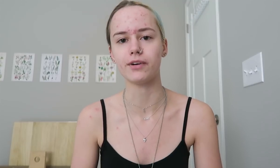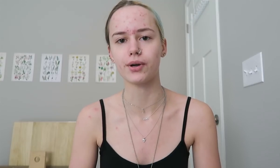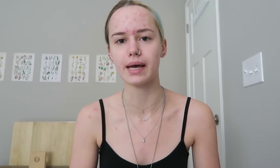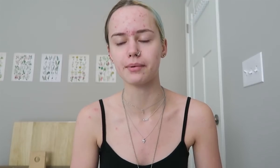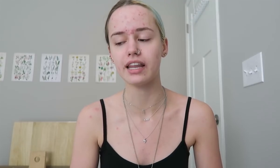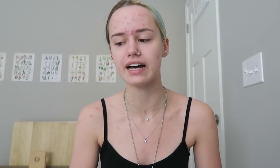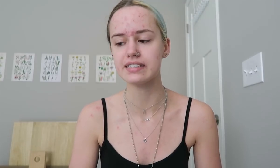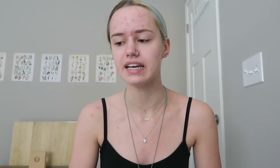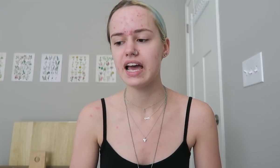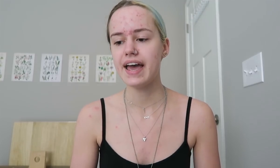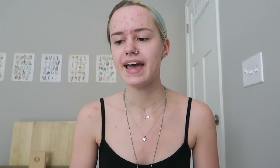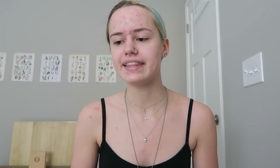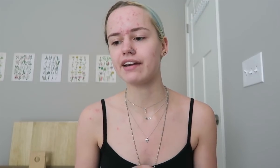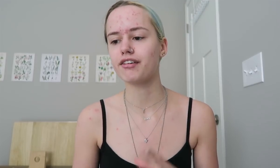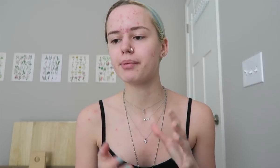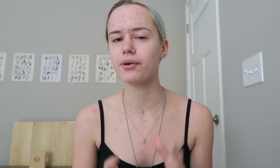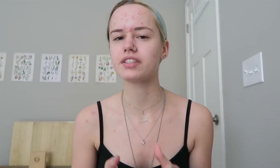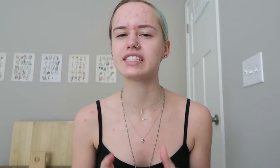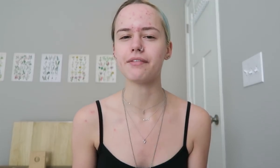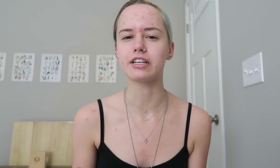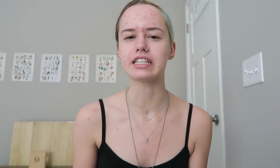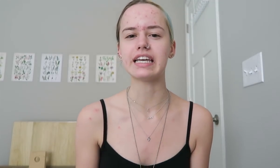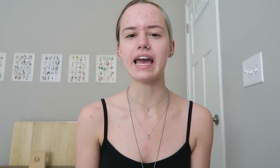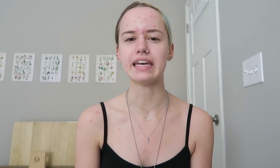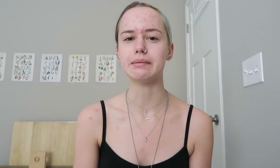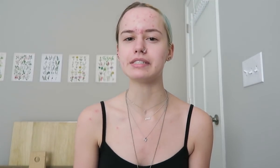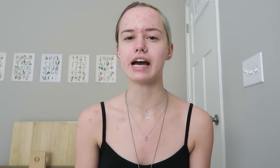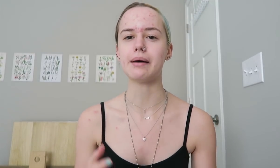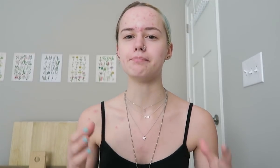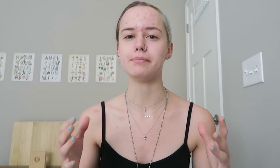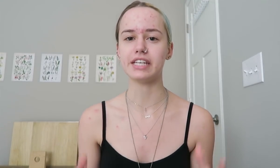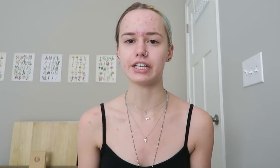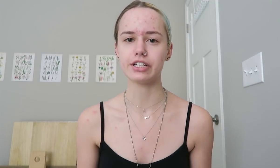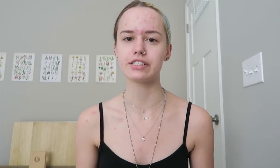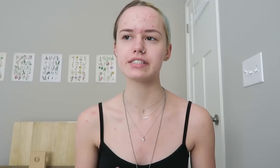And they were both definitely aimed at beginners.